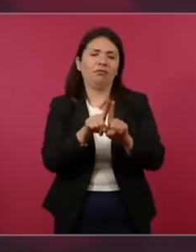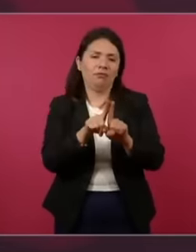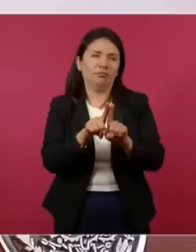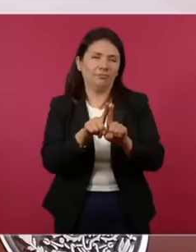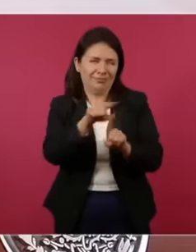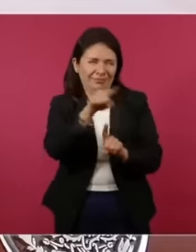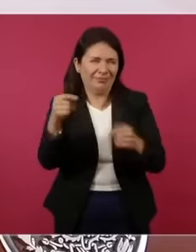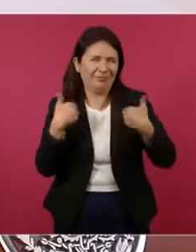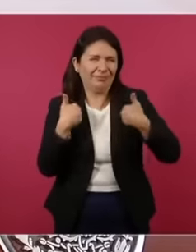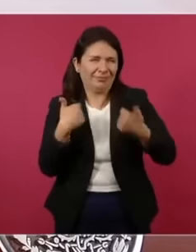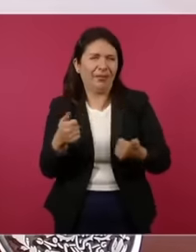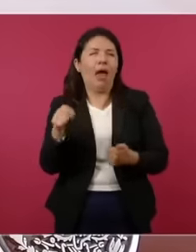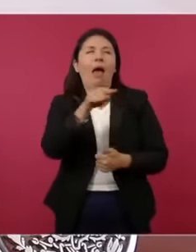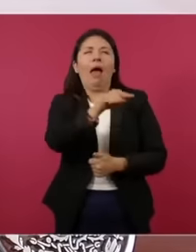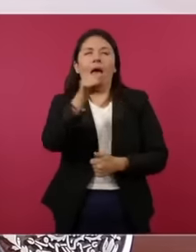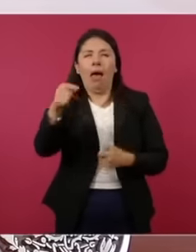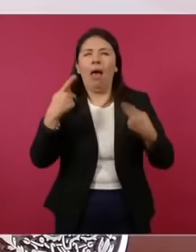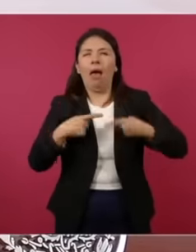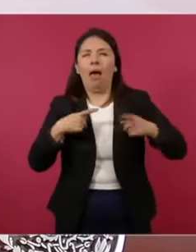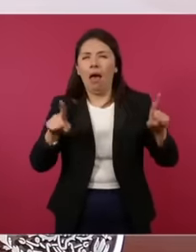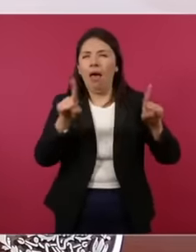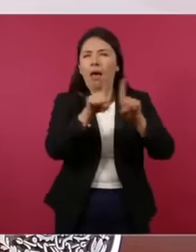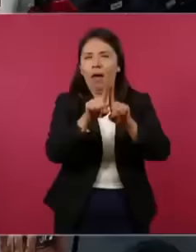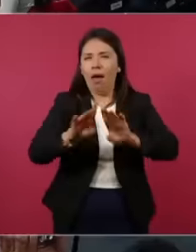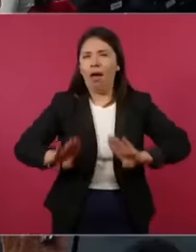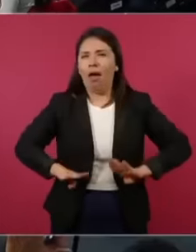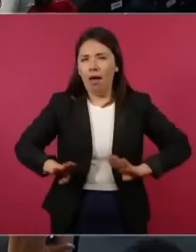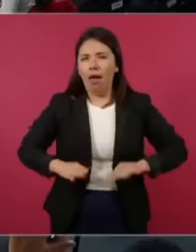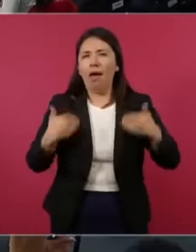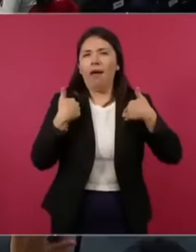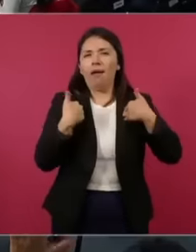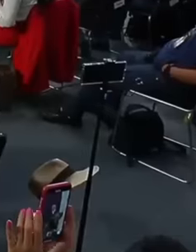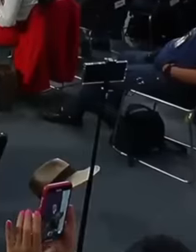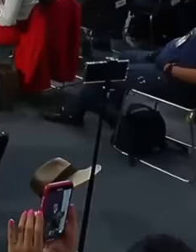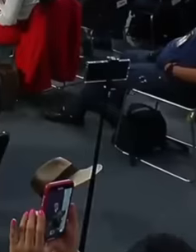they have all the